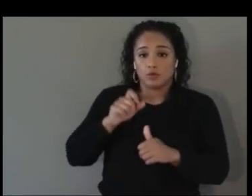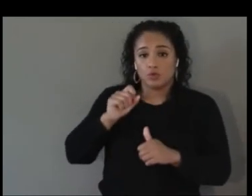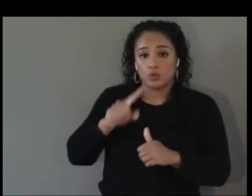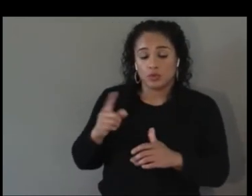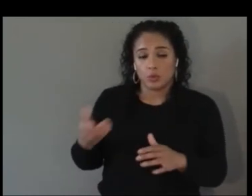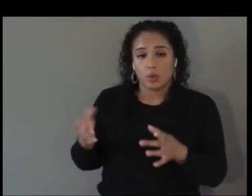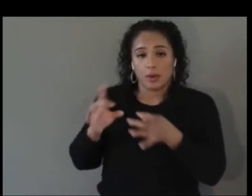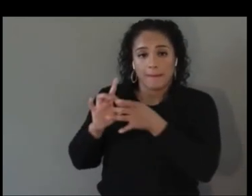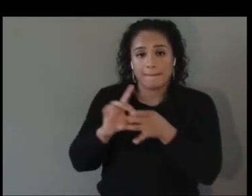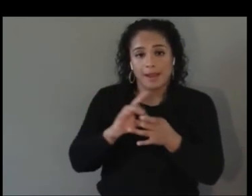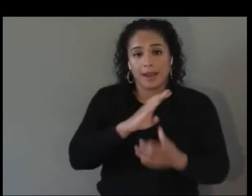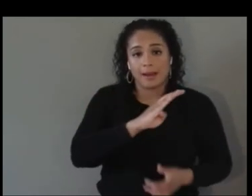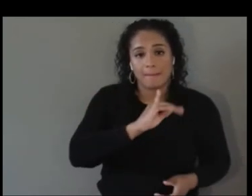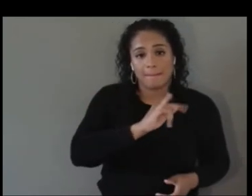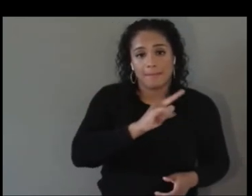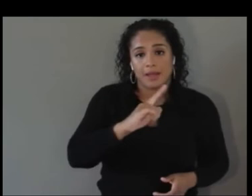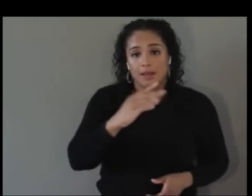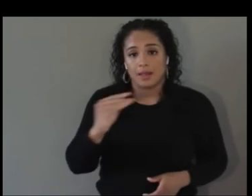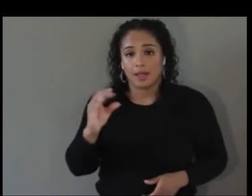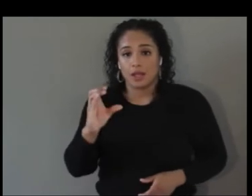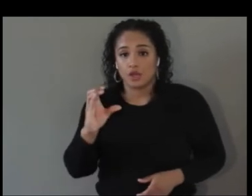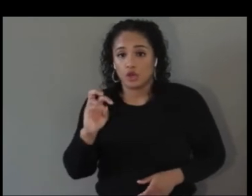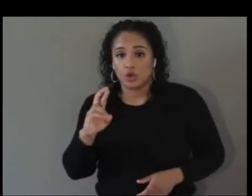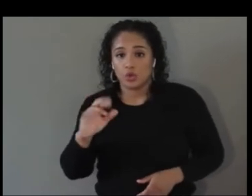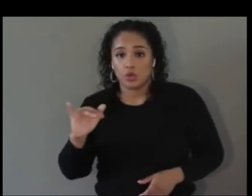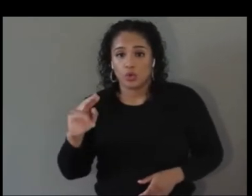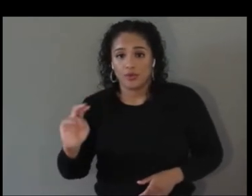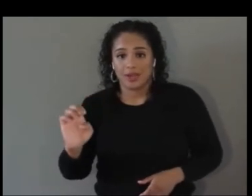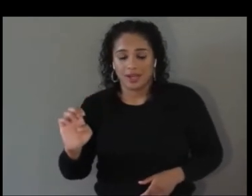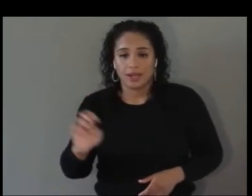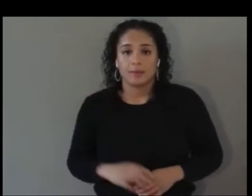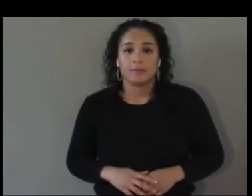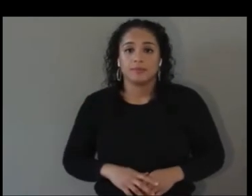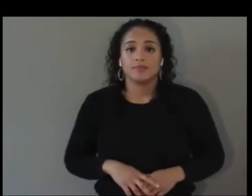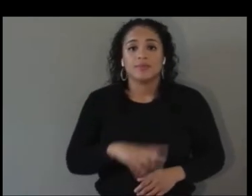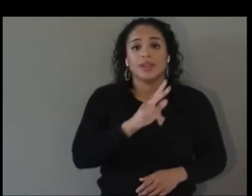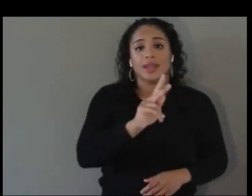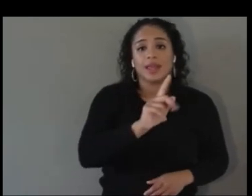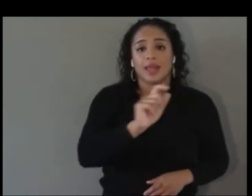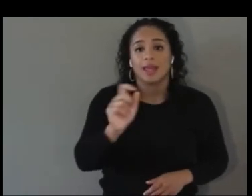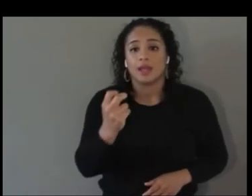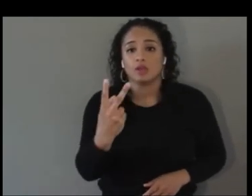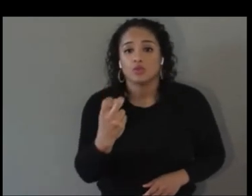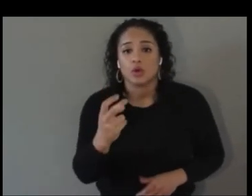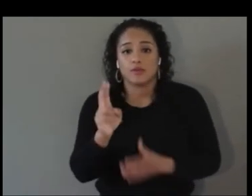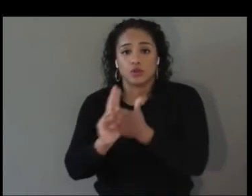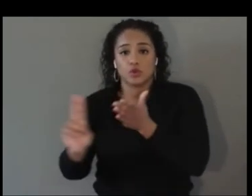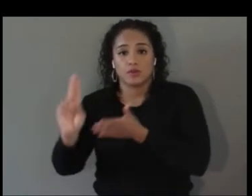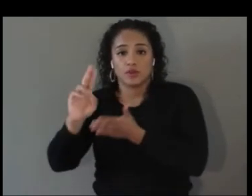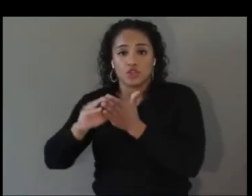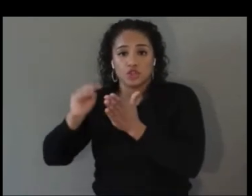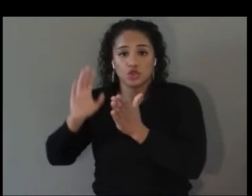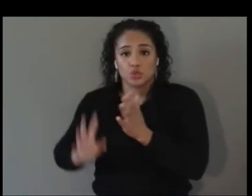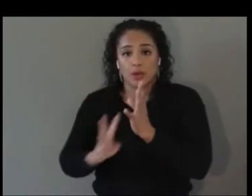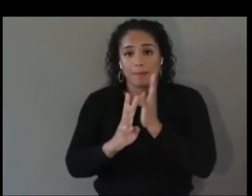which is, from Bill, what does the K-12 and university student pipeline look like for accessible XR and